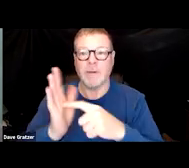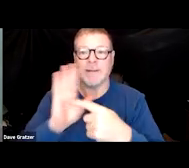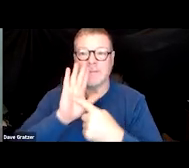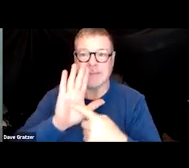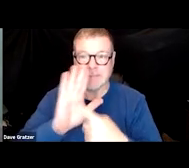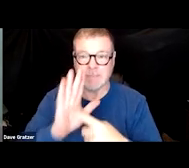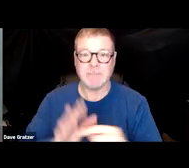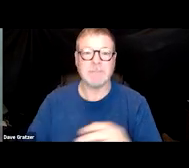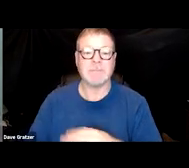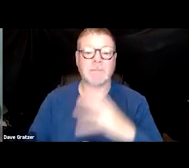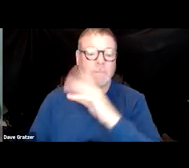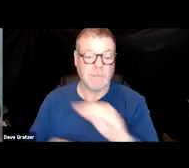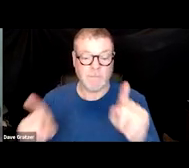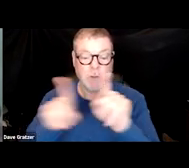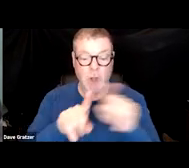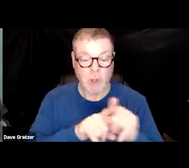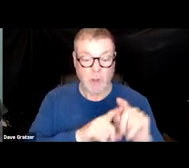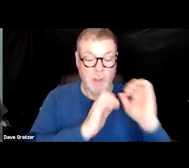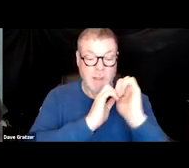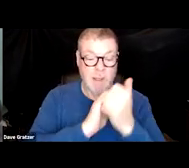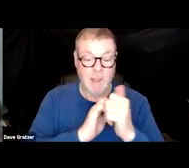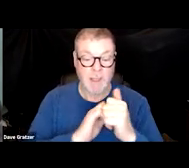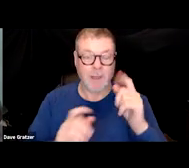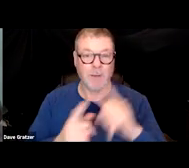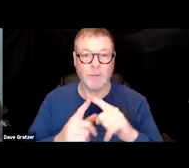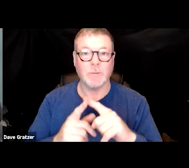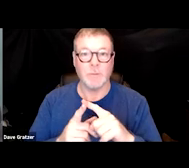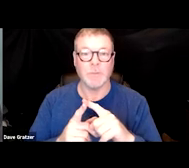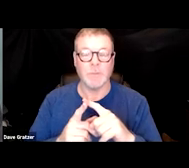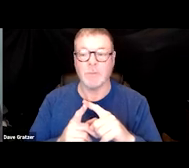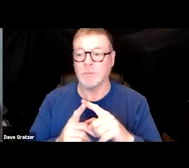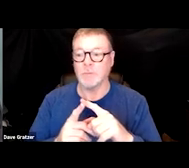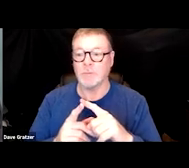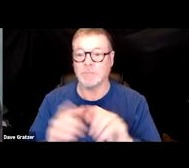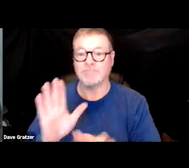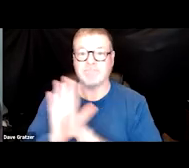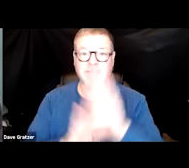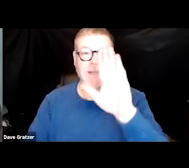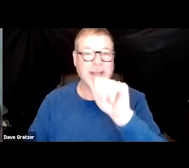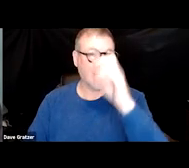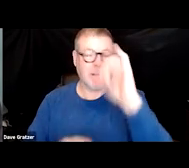and also how to develop the case. Since this is such a new area.